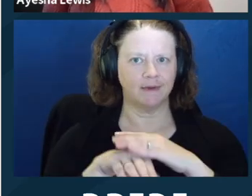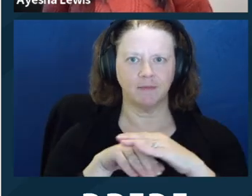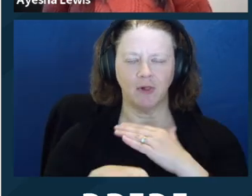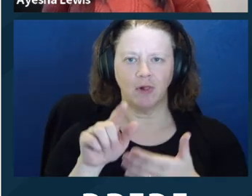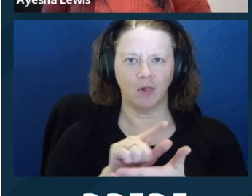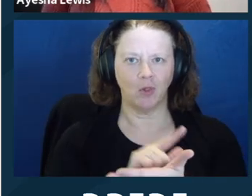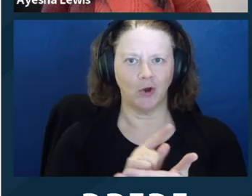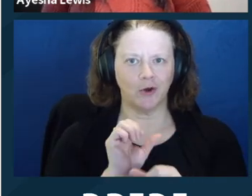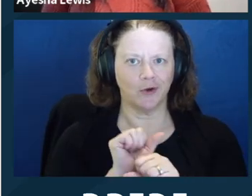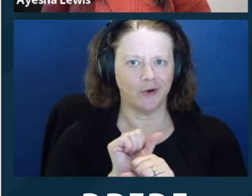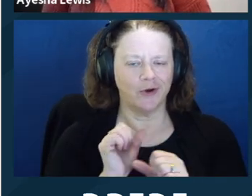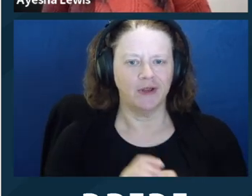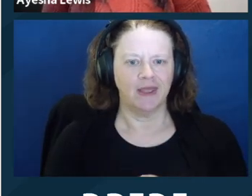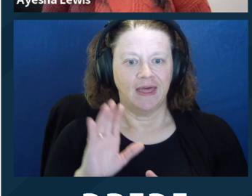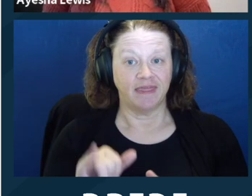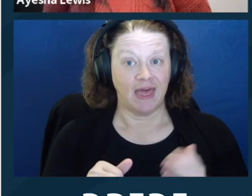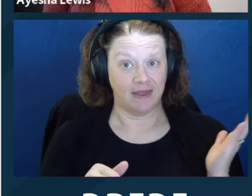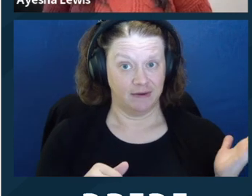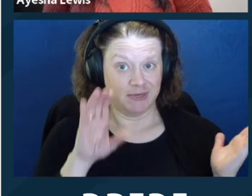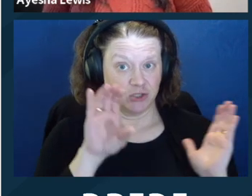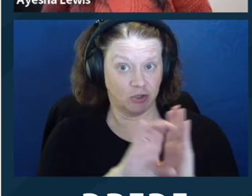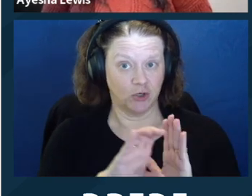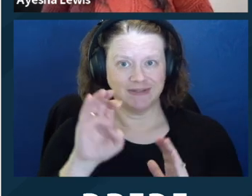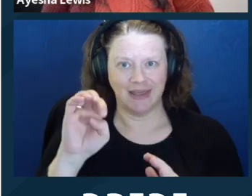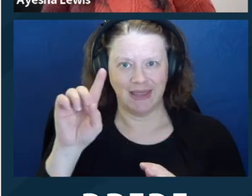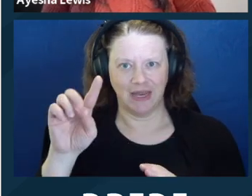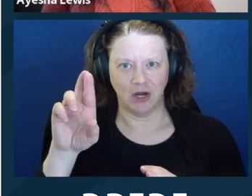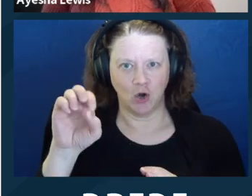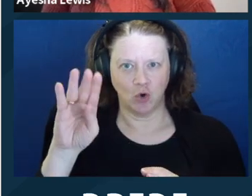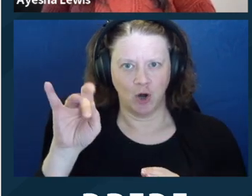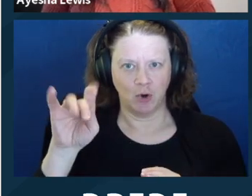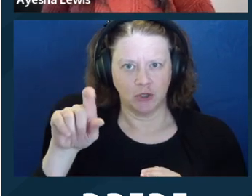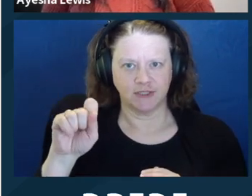to be accessible to people with a wide range of disabilities.